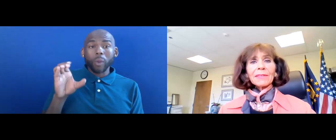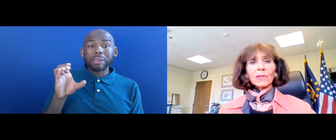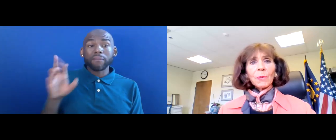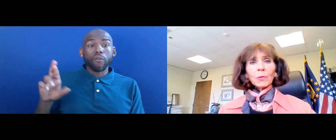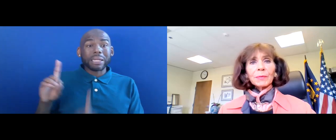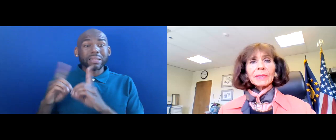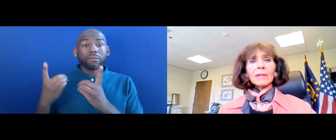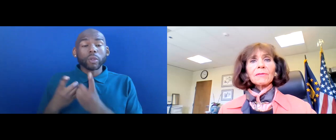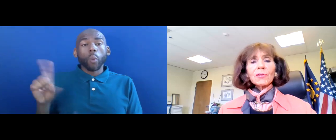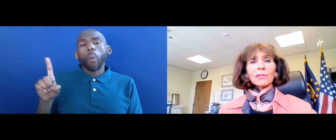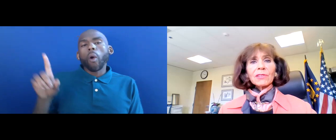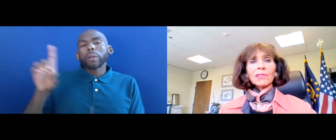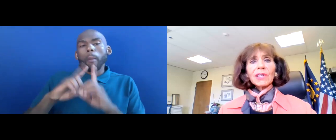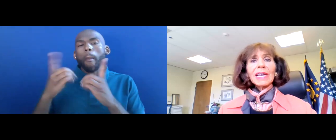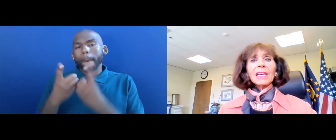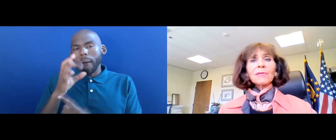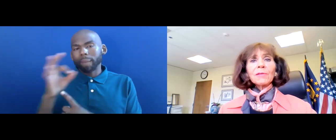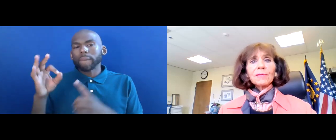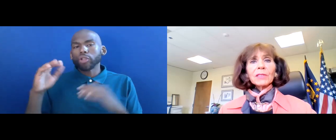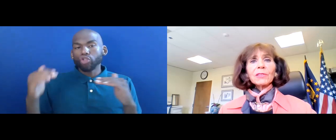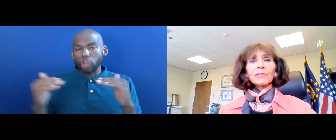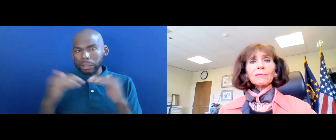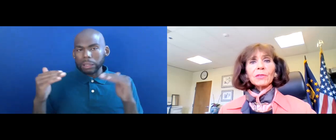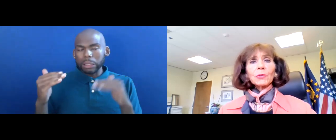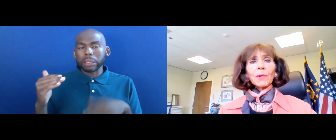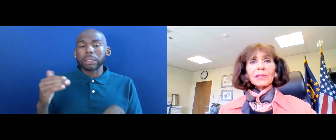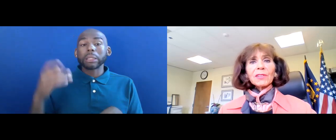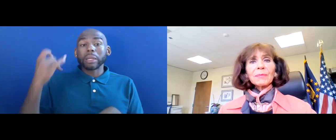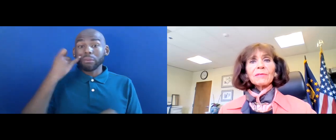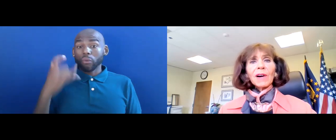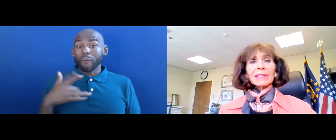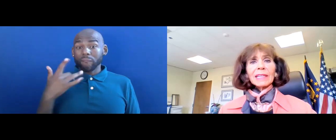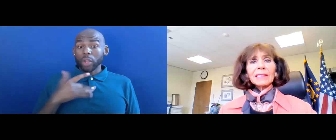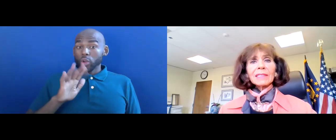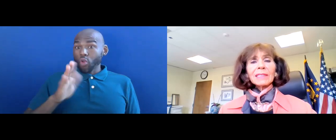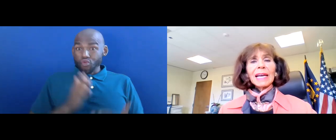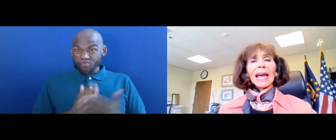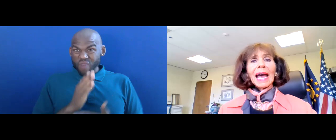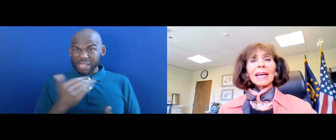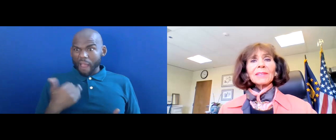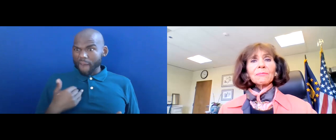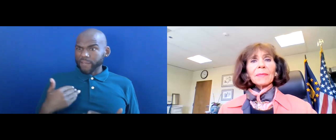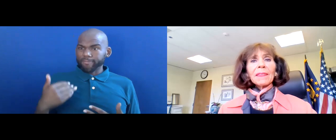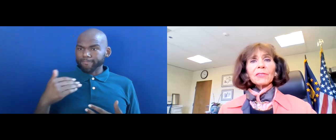AT THE DEPARTMENT OF JUSTICE IF YOU FEEL YOUR RIGHTS HAVE BEEN VIOLATED.